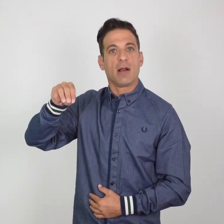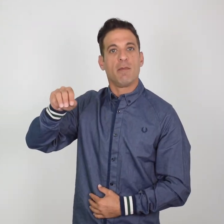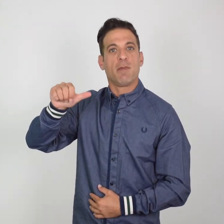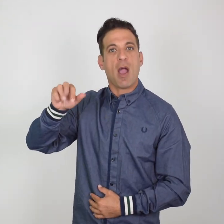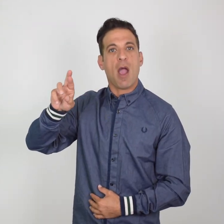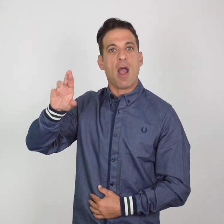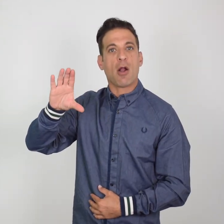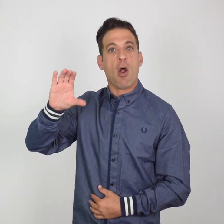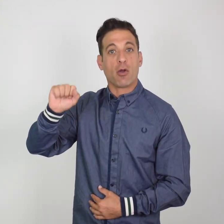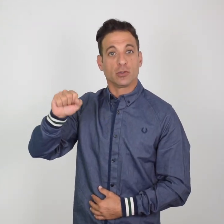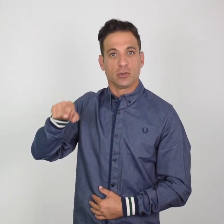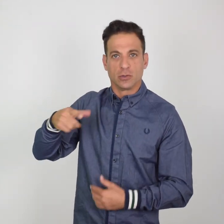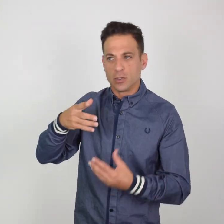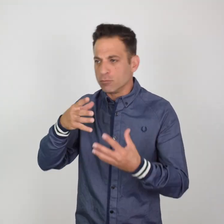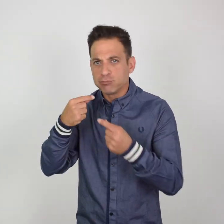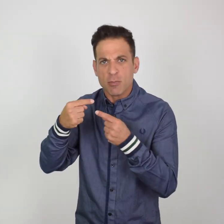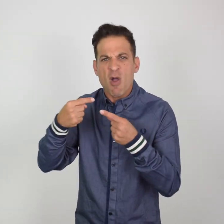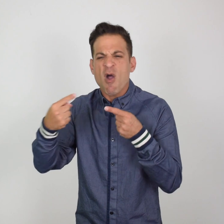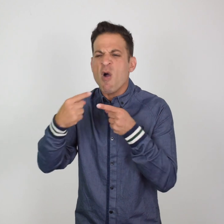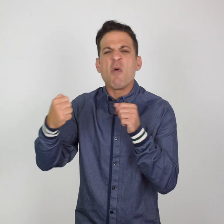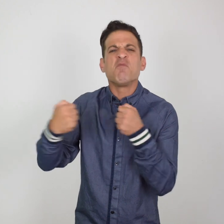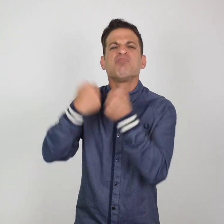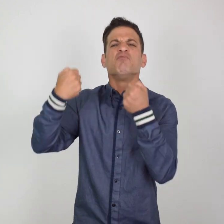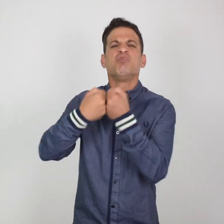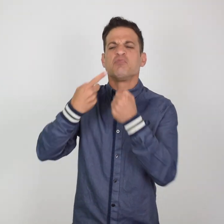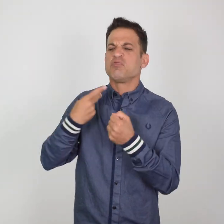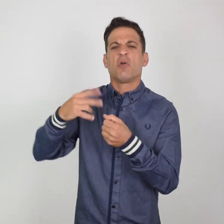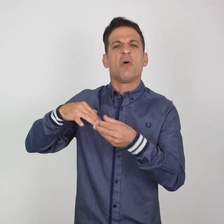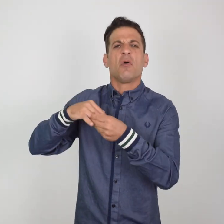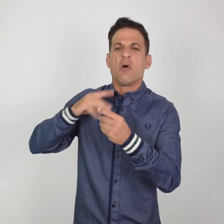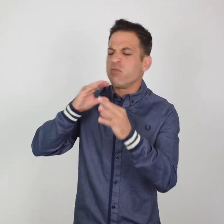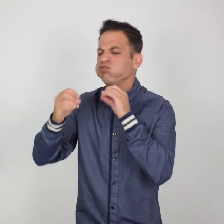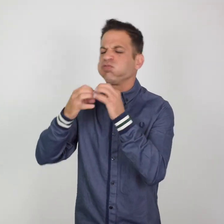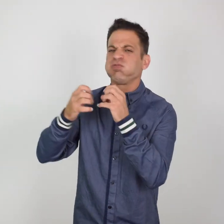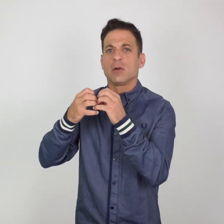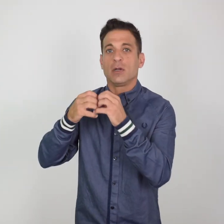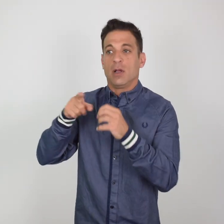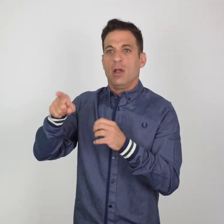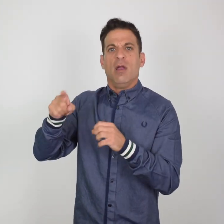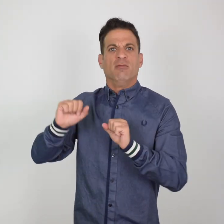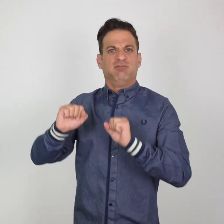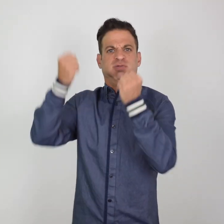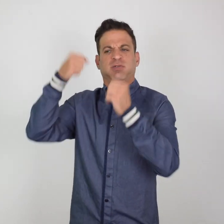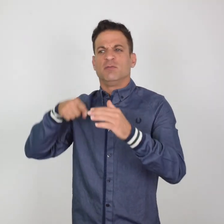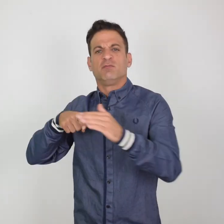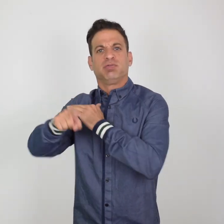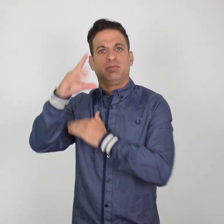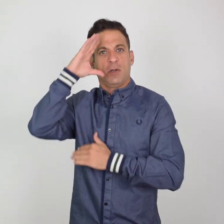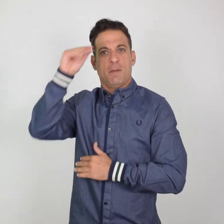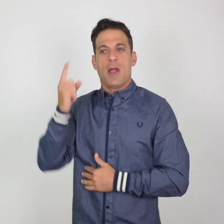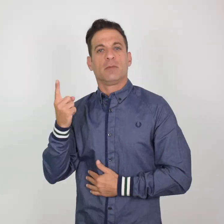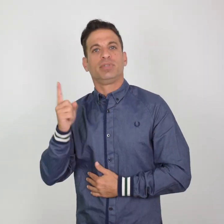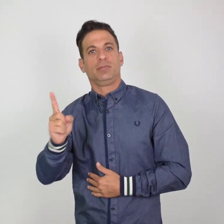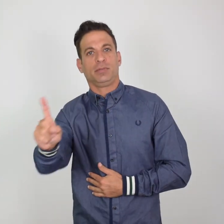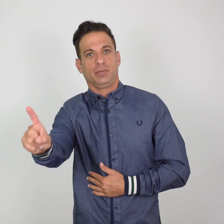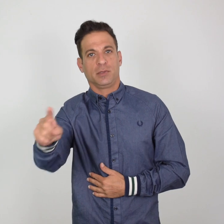the restaurant in rage. Mary and their three Deaf children left